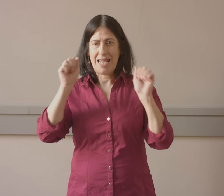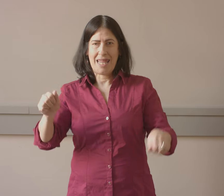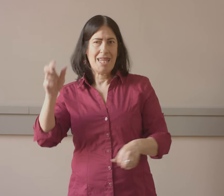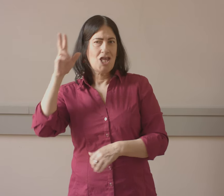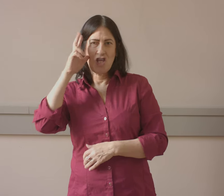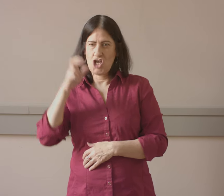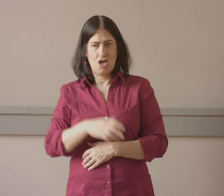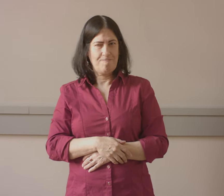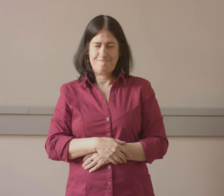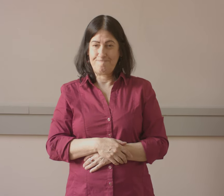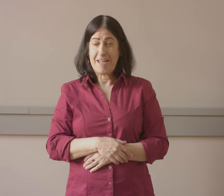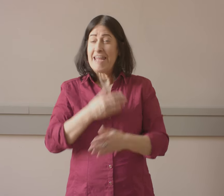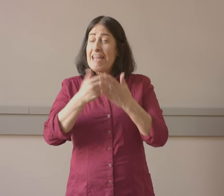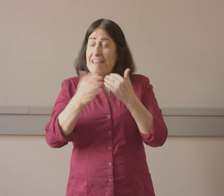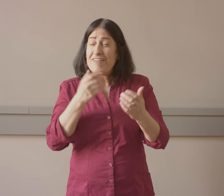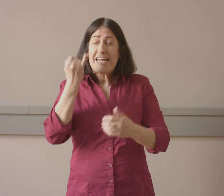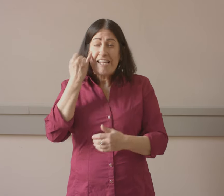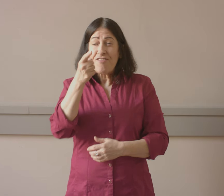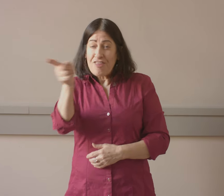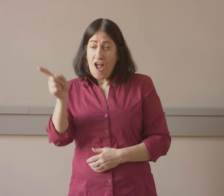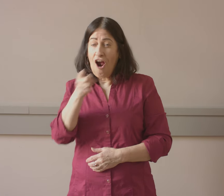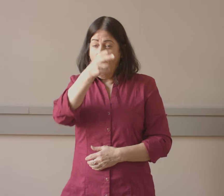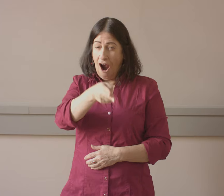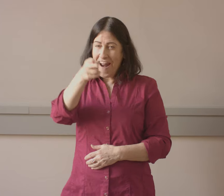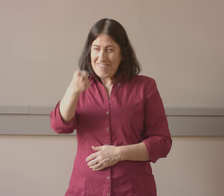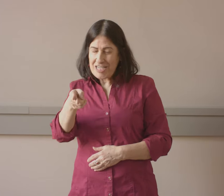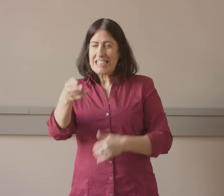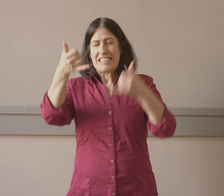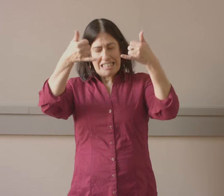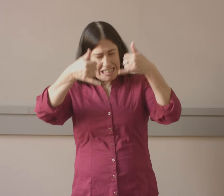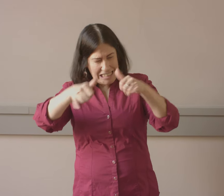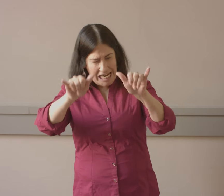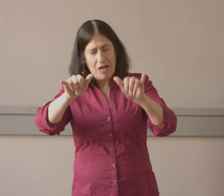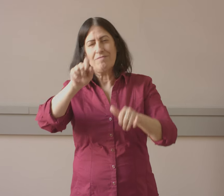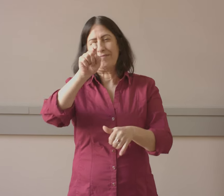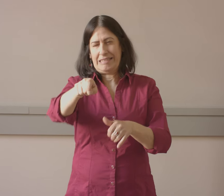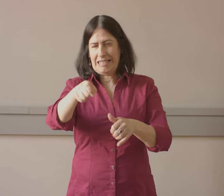it doesn't mean you can hear very well. If they're hard-of-hearing, they